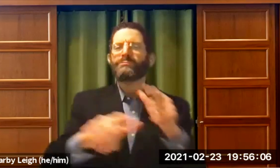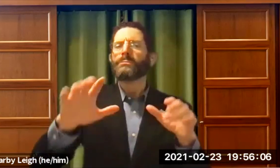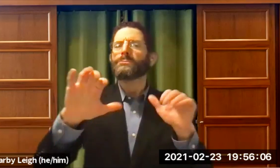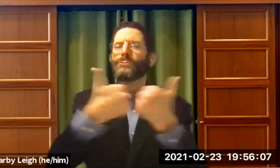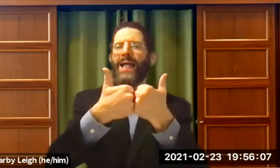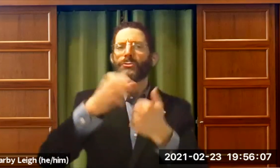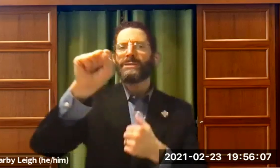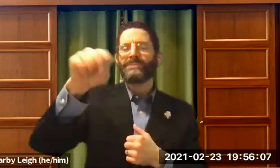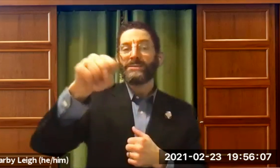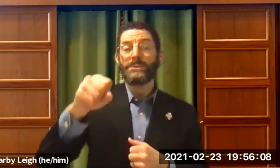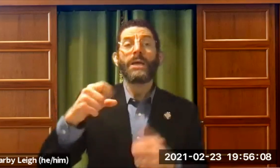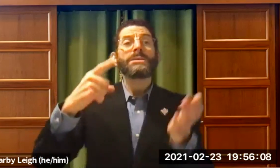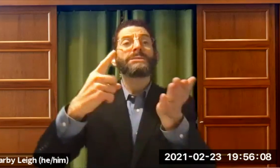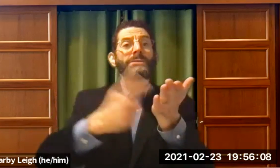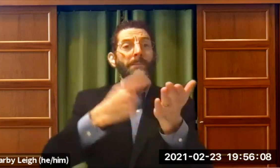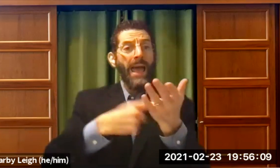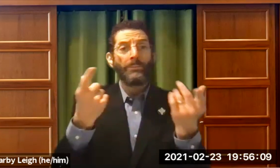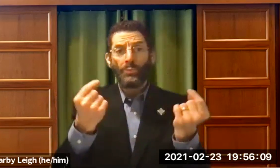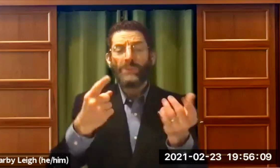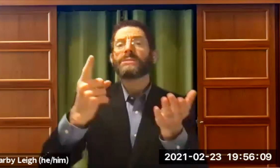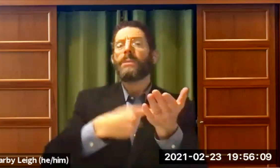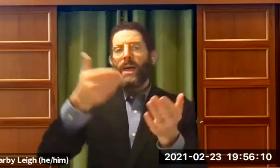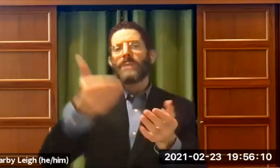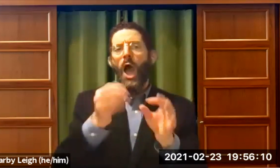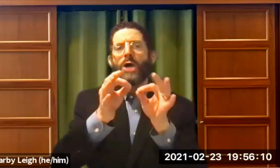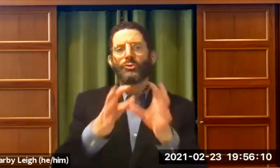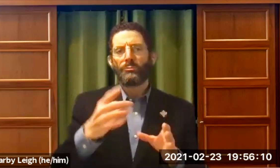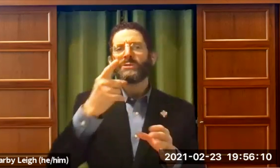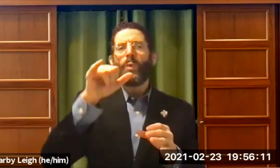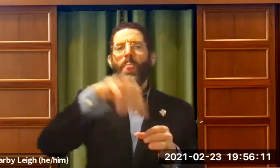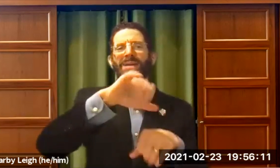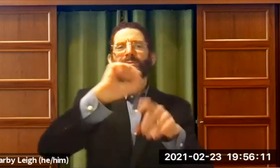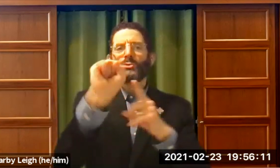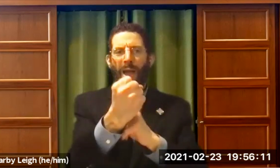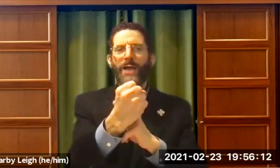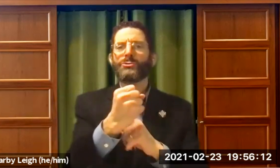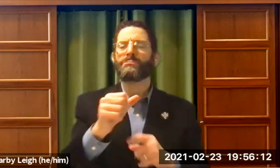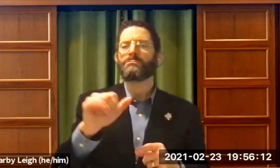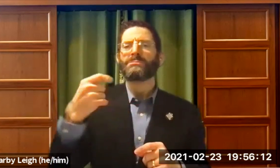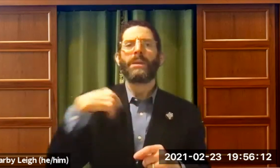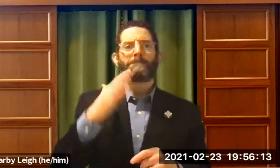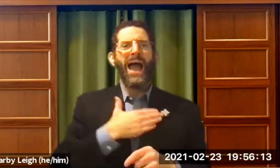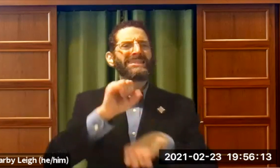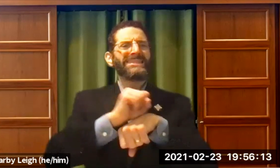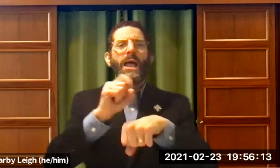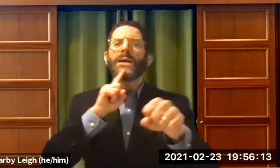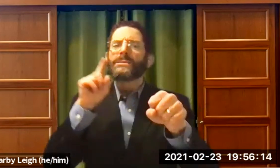lots -- commit meeting where lots of people are taking turns. So sometimes I will hire an interpreter for that situation.